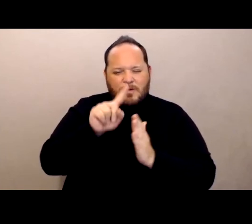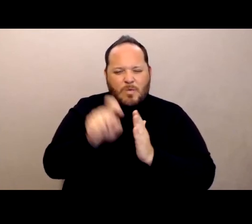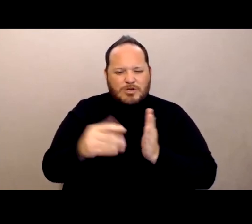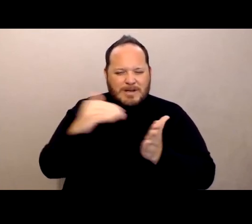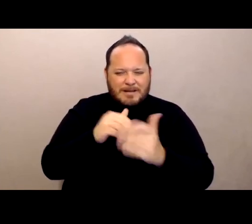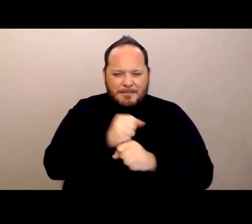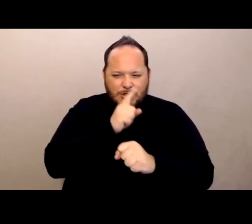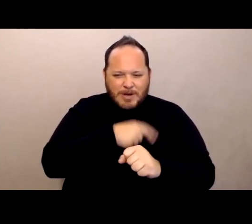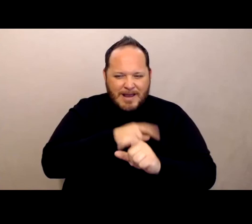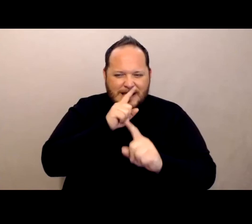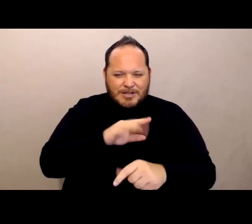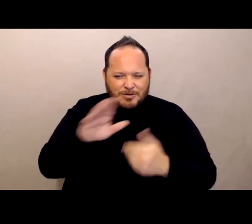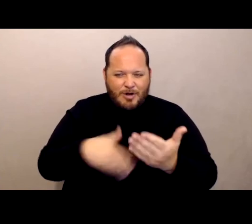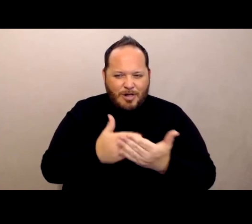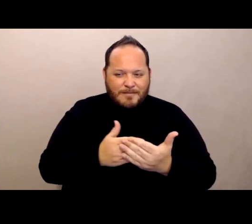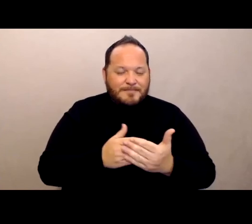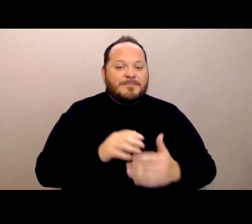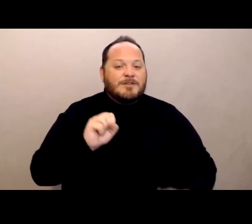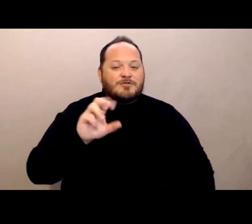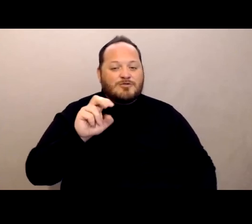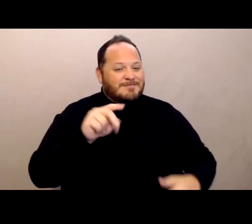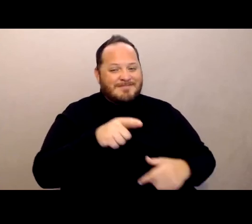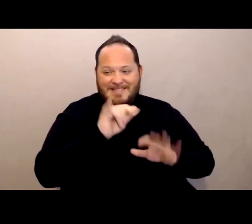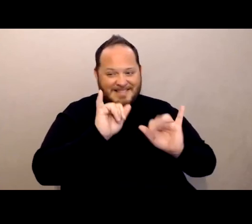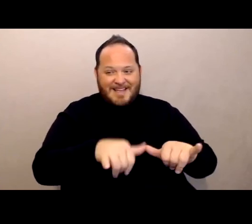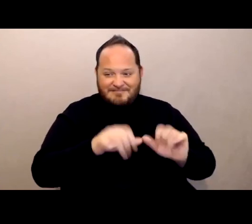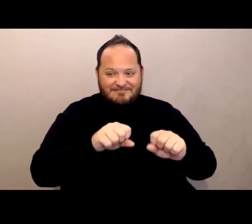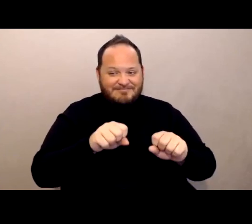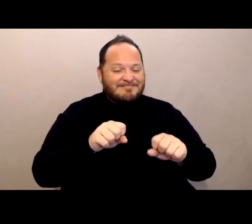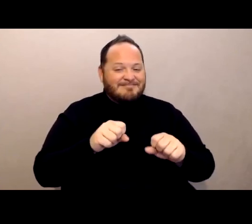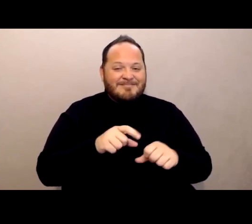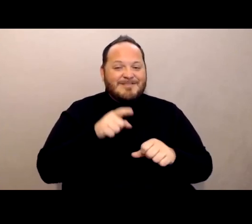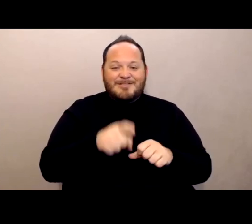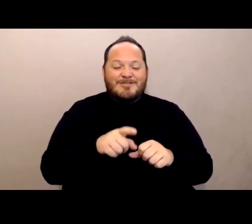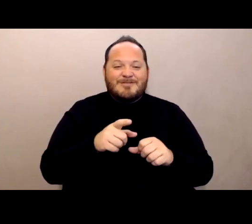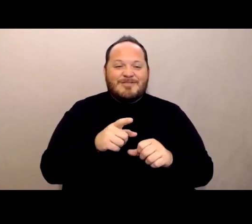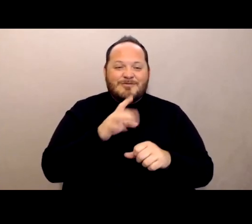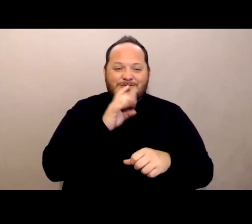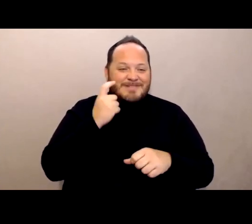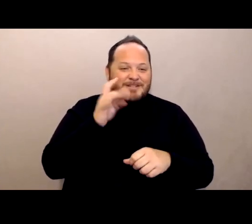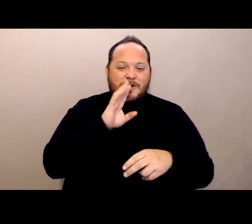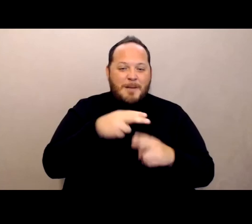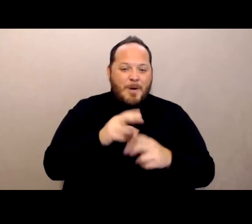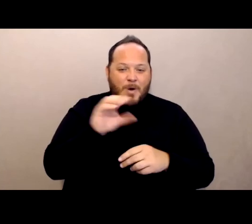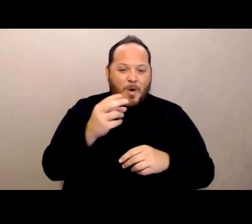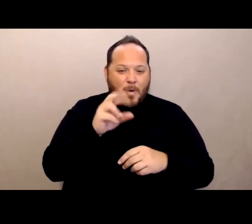[Susan] Right, no that was me just when you may had talked about the cohorts, so I was thinking if they're playing with cohorts to figure out